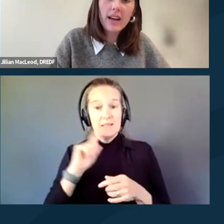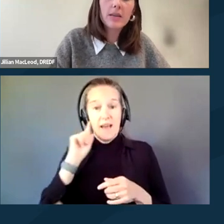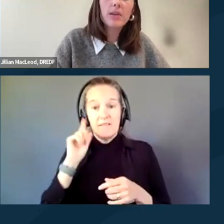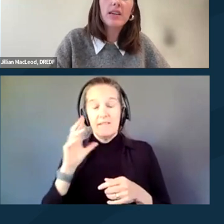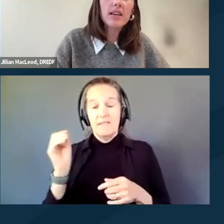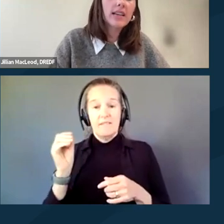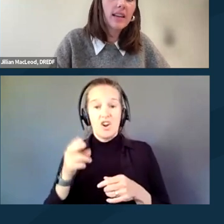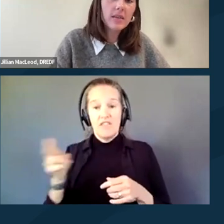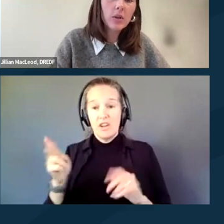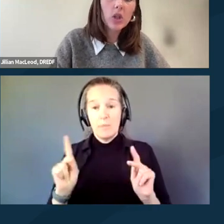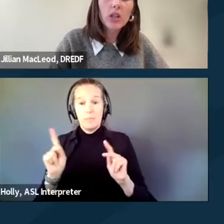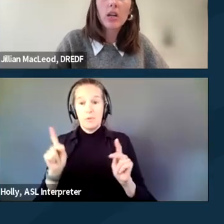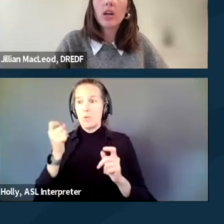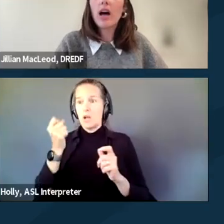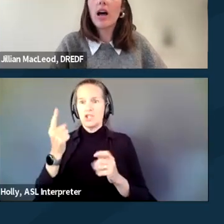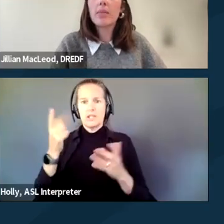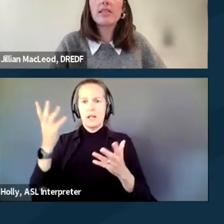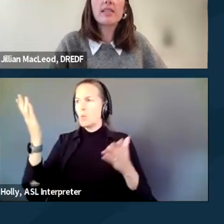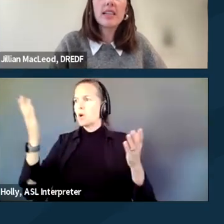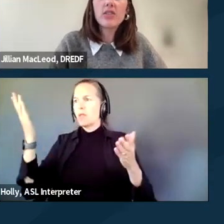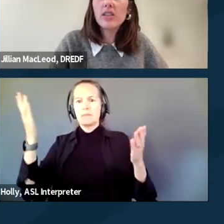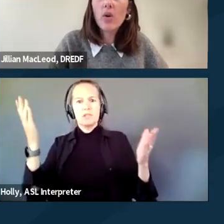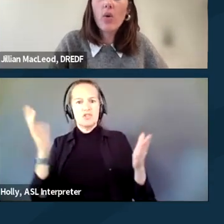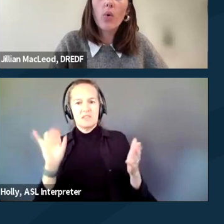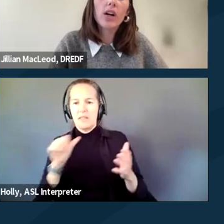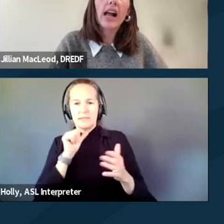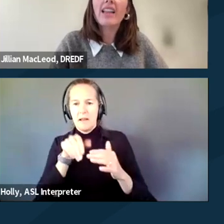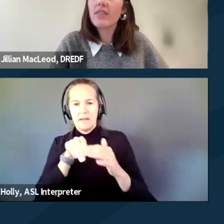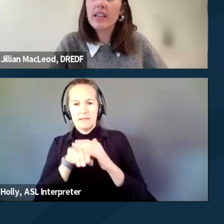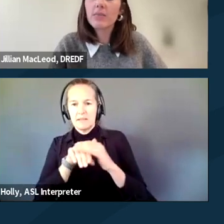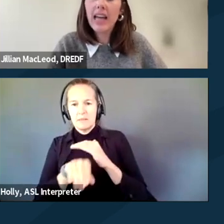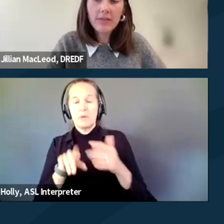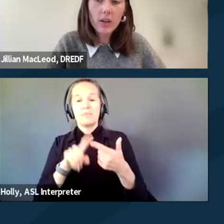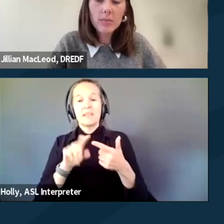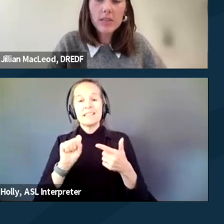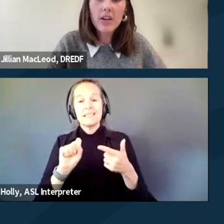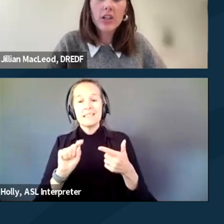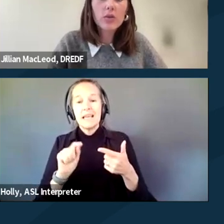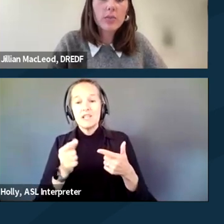that can be inaccessible stages or elevated platforms that are used